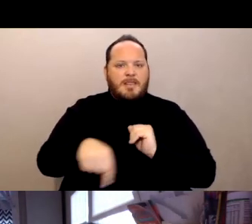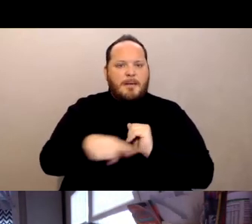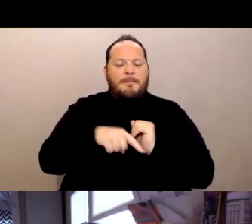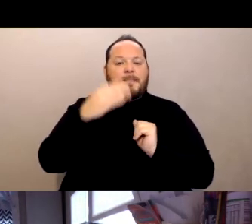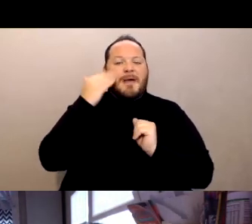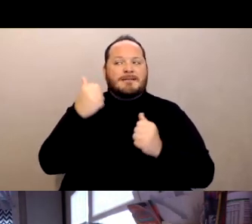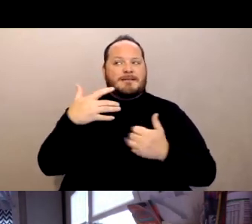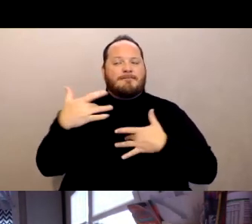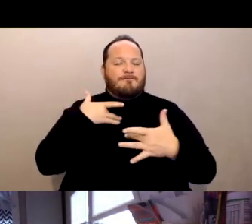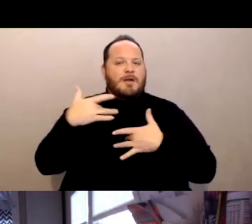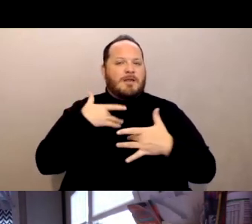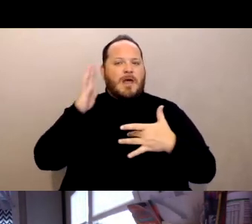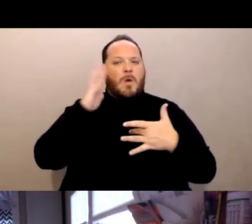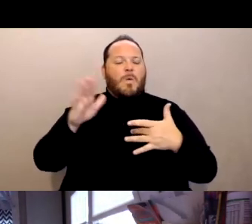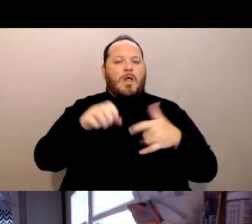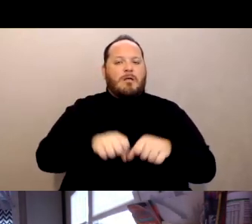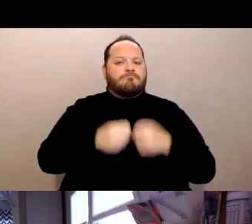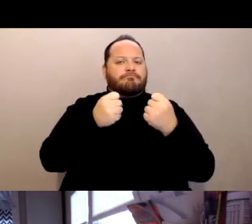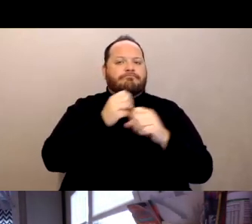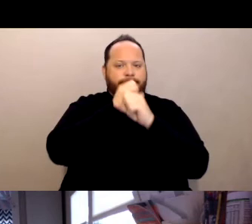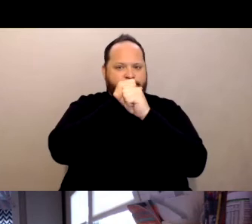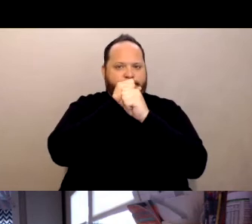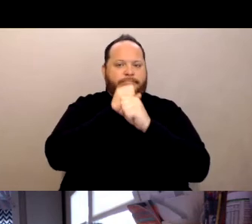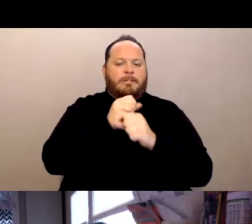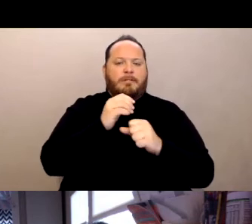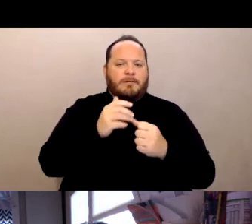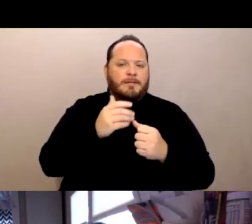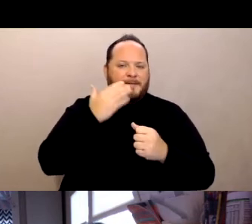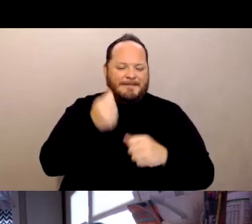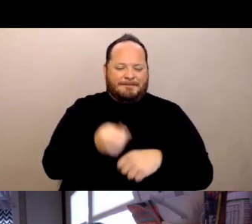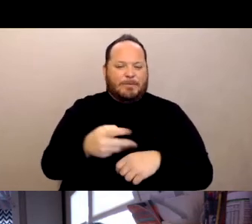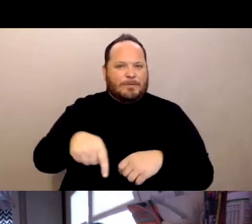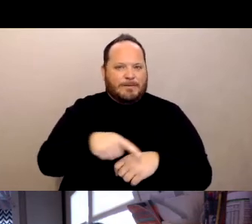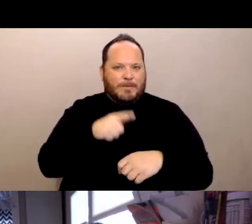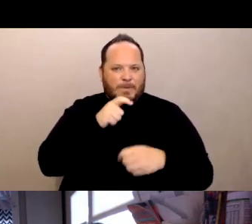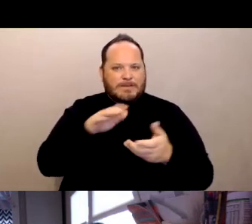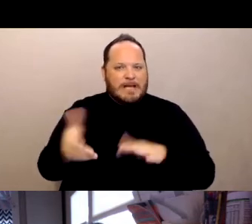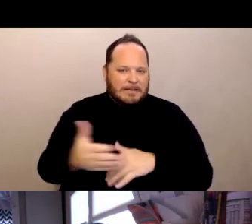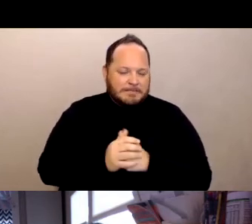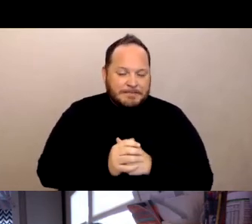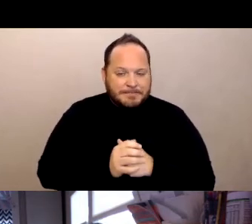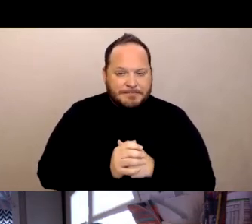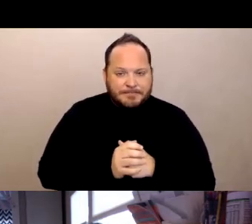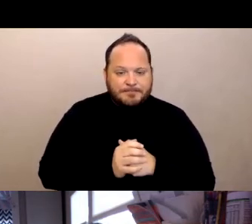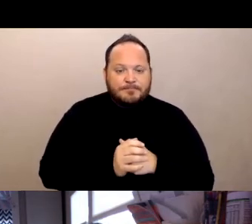a patient's protected health information. So anytime where the bright orange line ends,